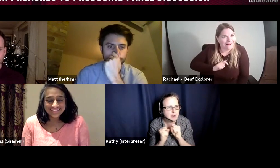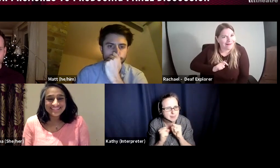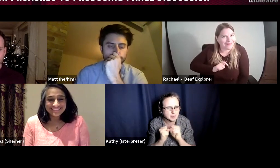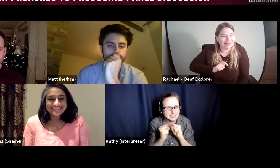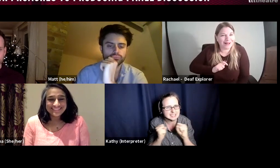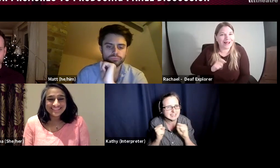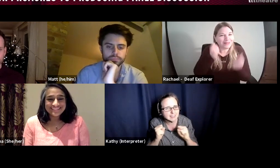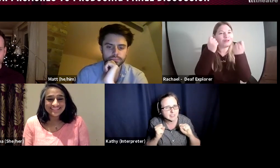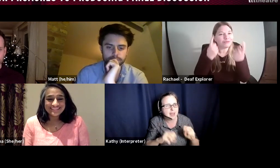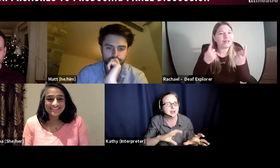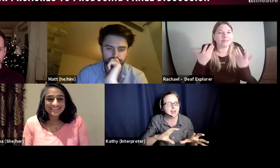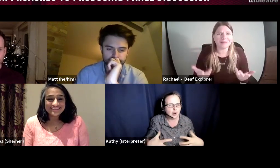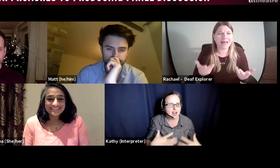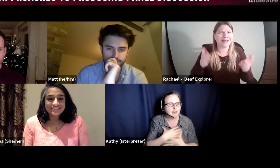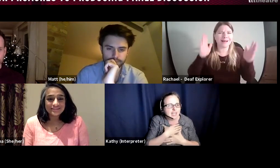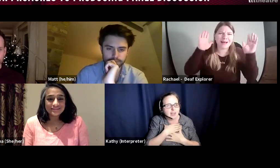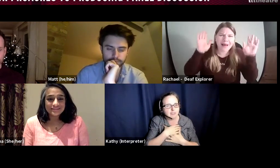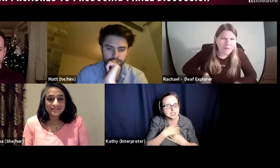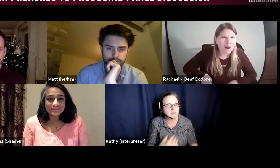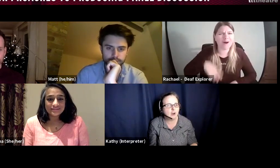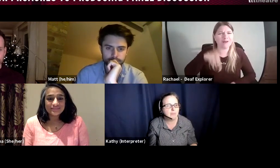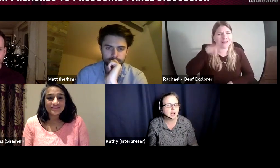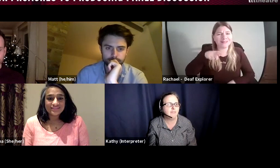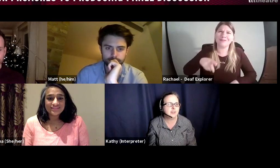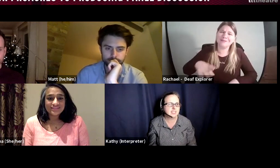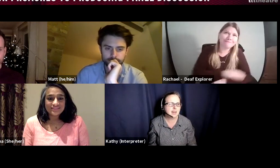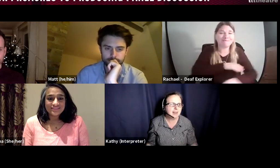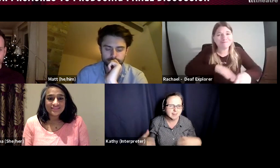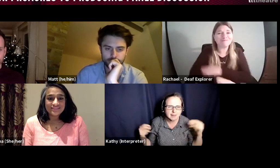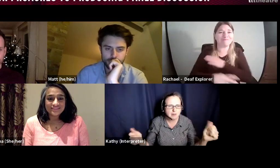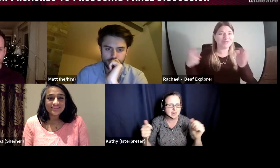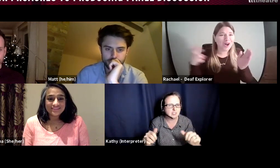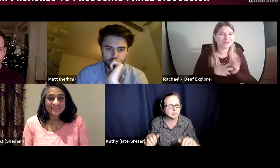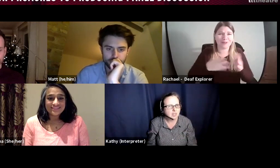putting this together for them?! It did rock my confidence and I'm like come on Rachael,